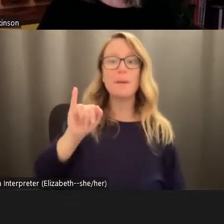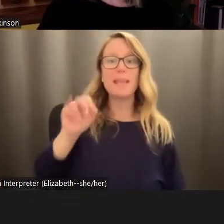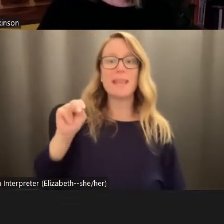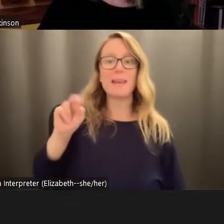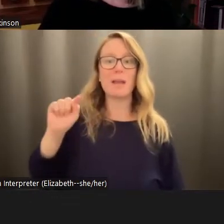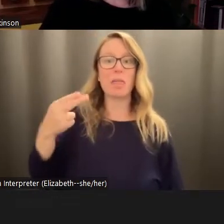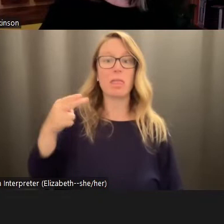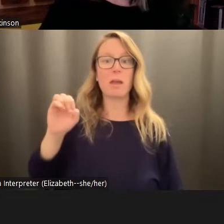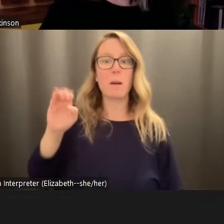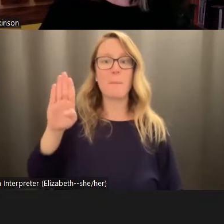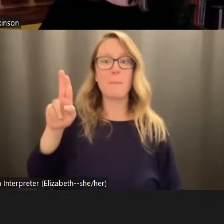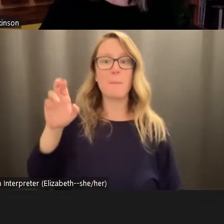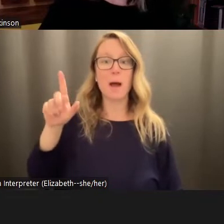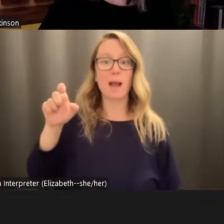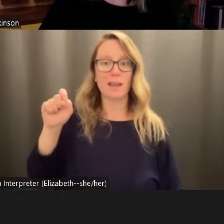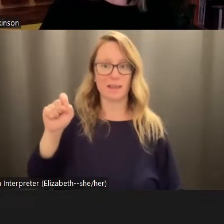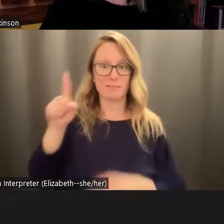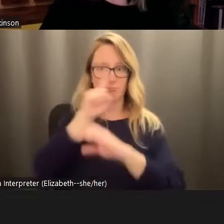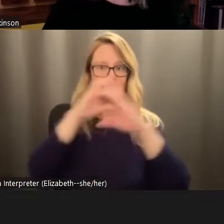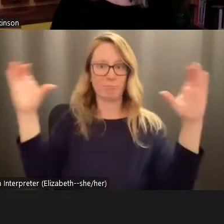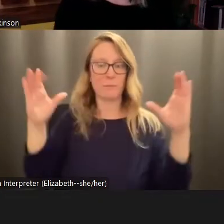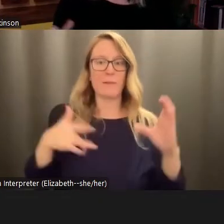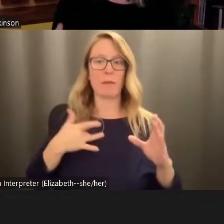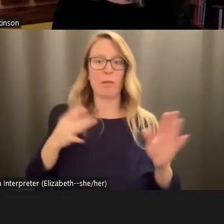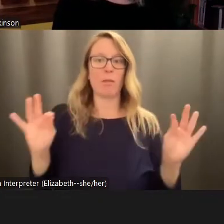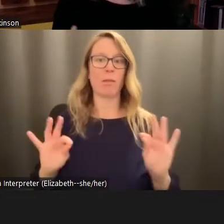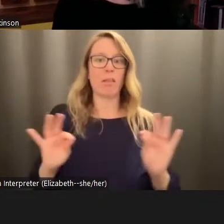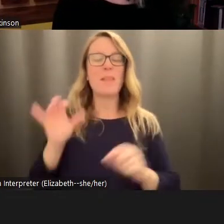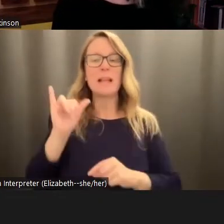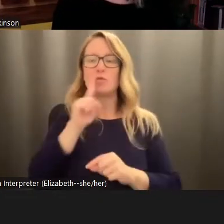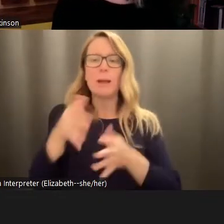imaginary. It's a very American or Western individualistic